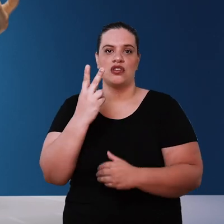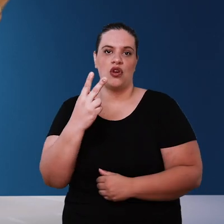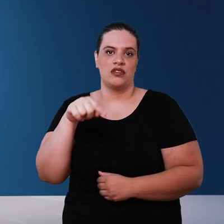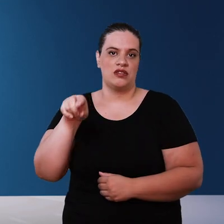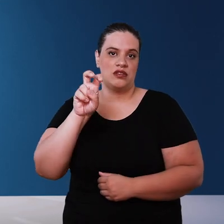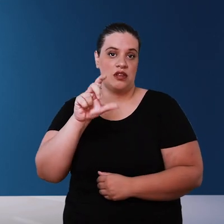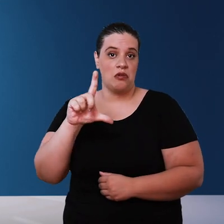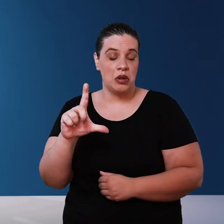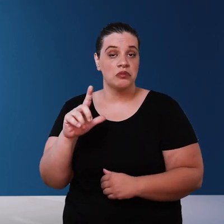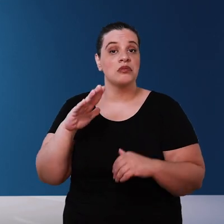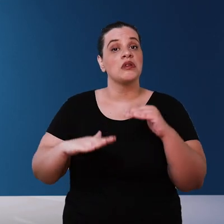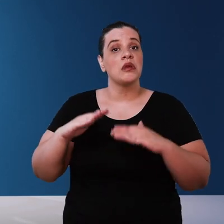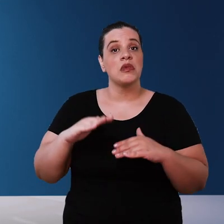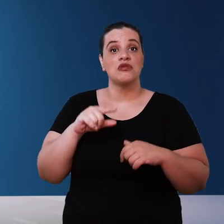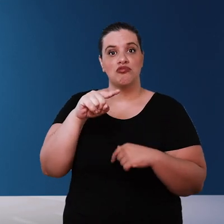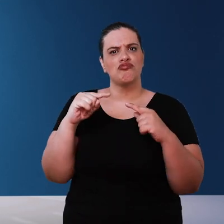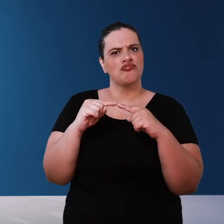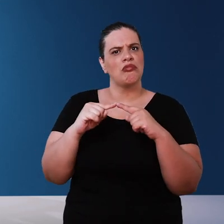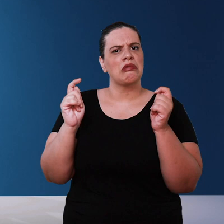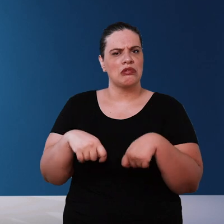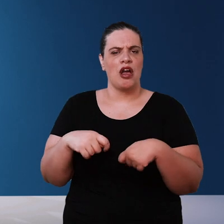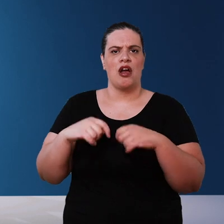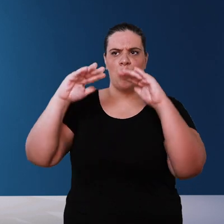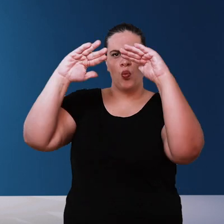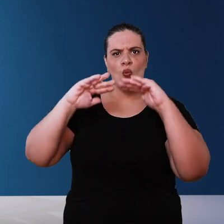favorable condition for the water to present a good quality, such as a well